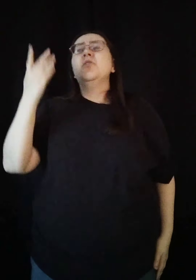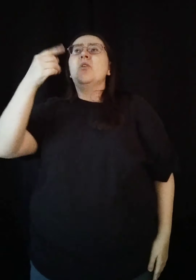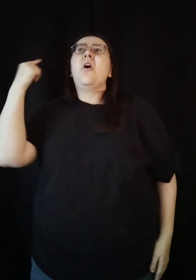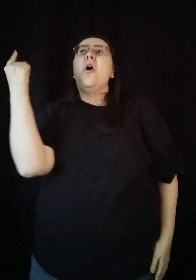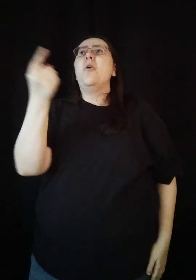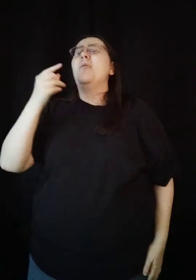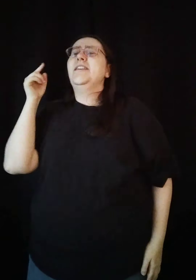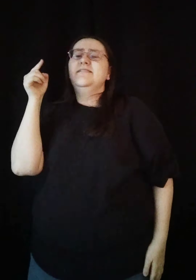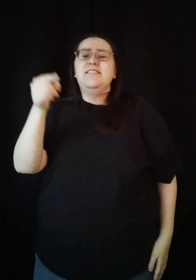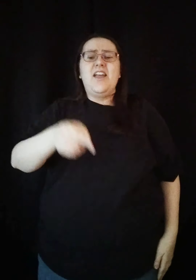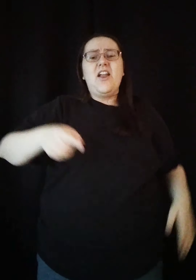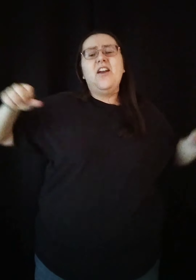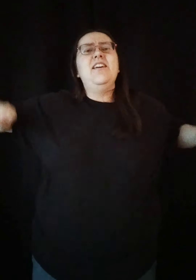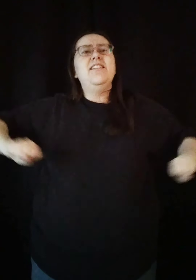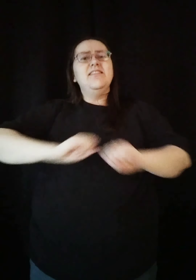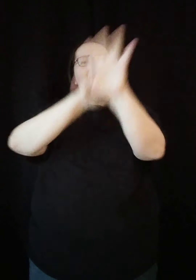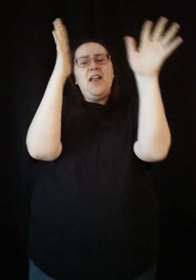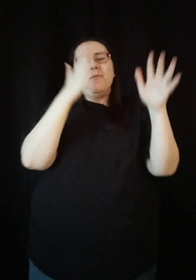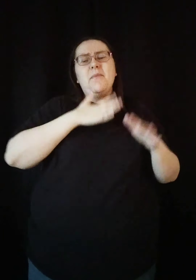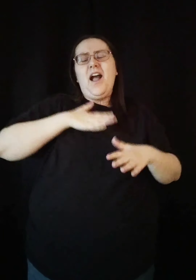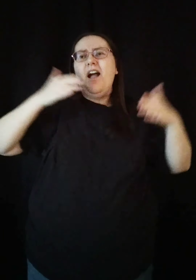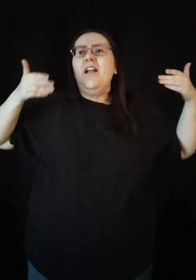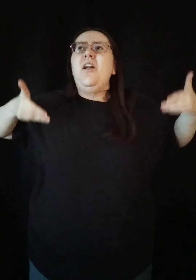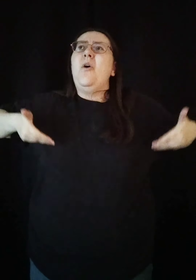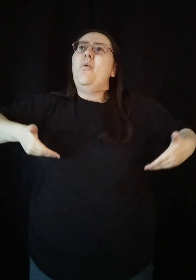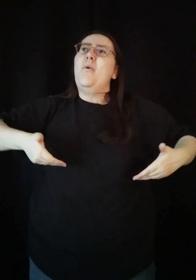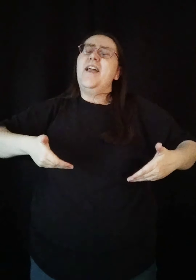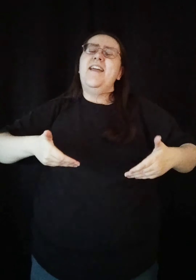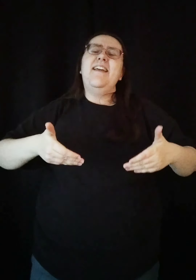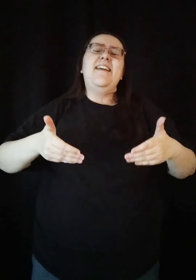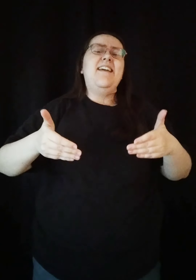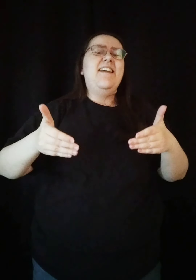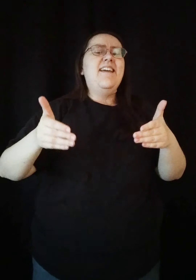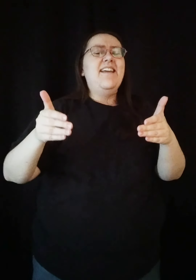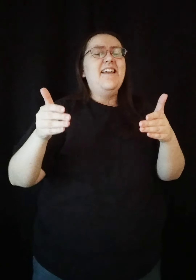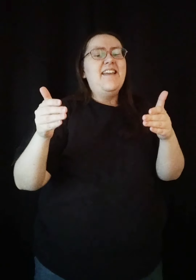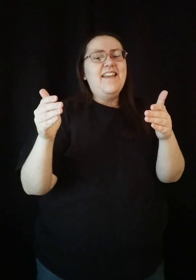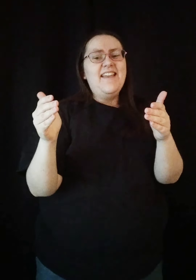You're always there to light my way